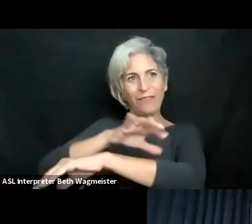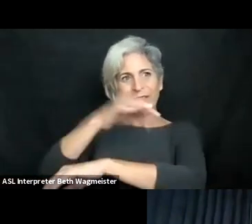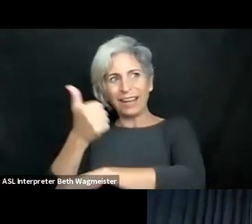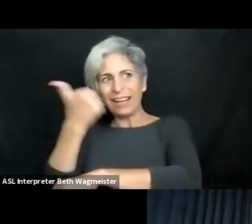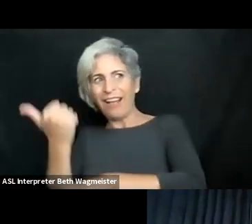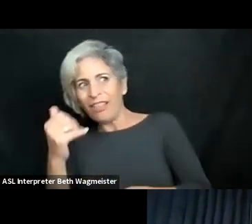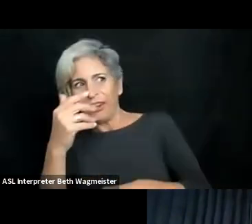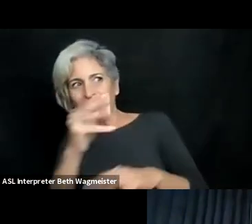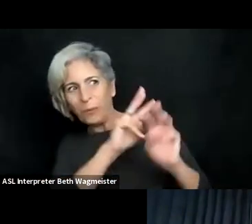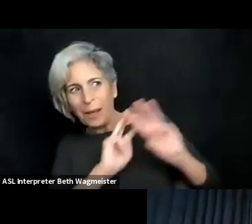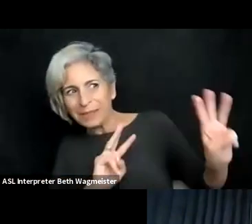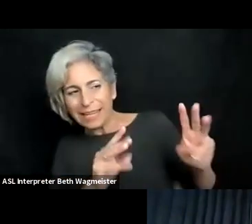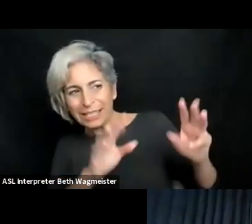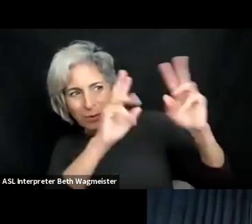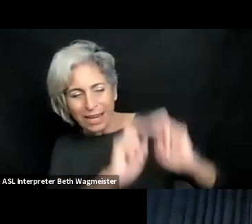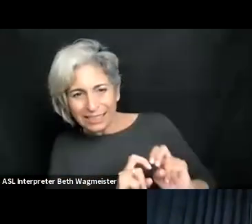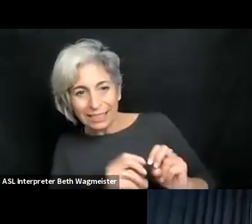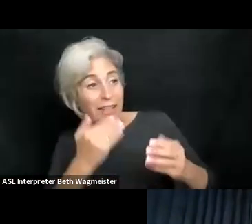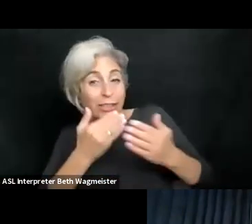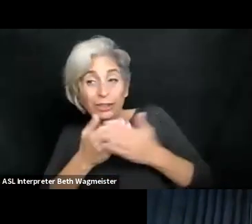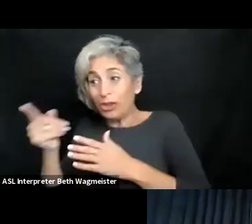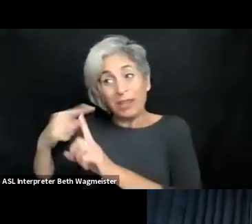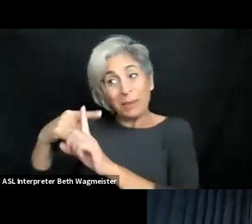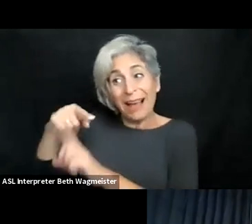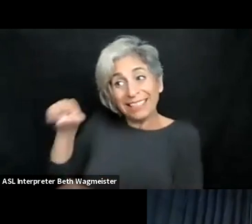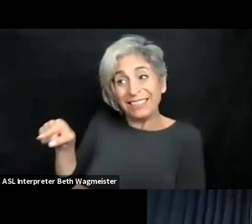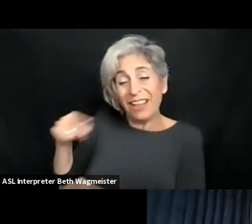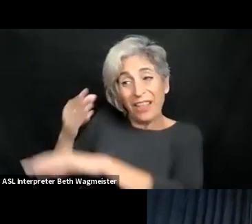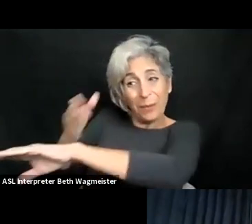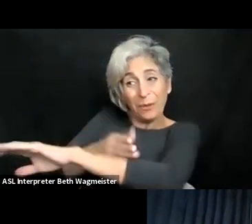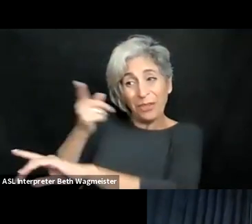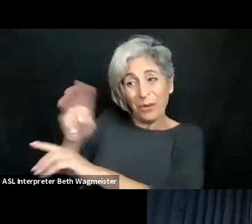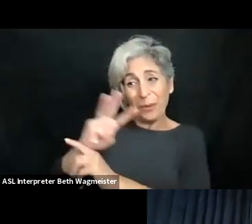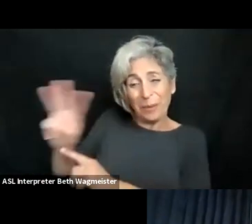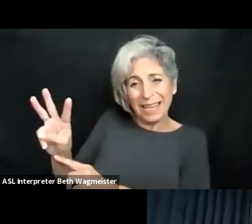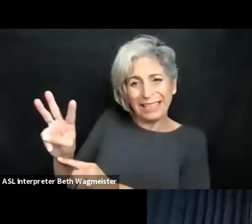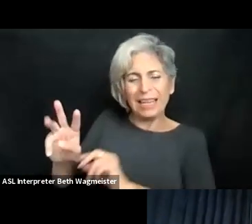for errors in web pages and used my university's home page. Now they're getting better, I need to look for